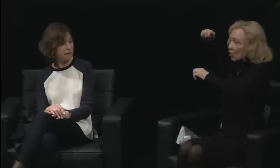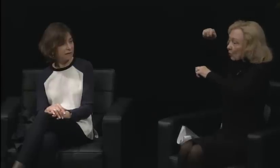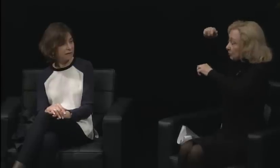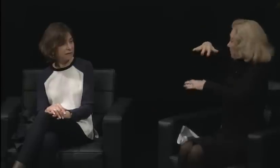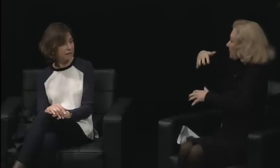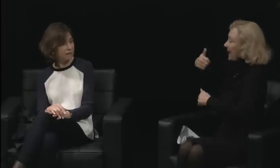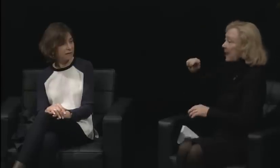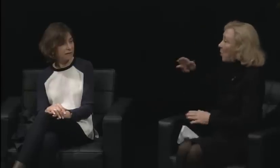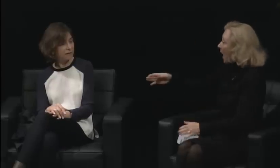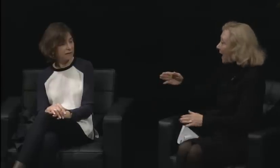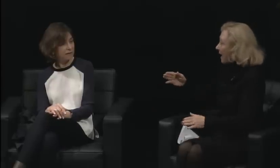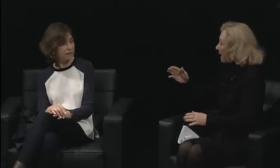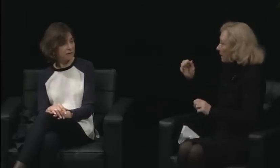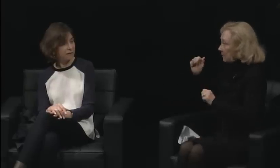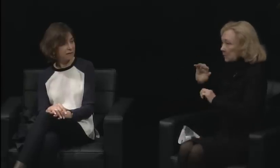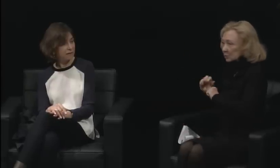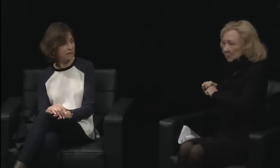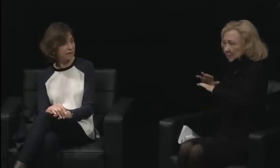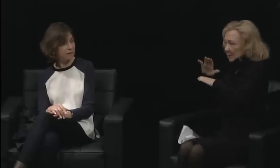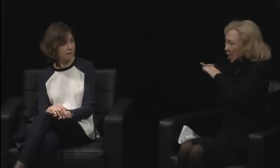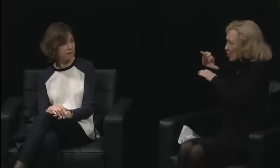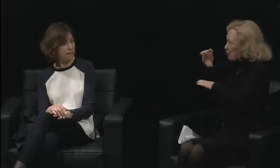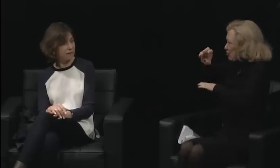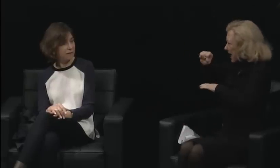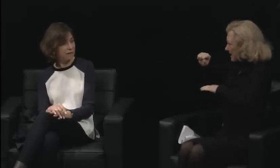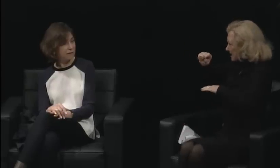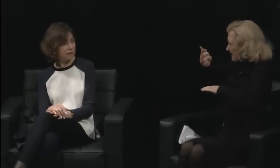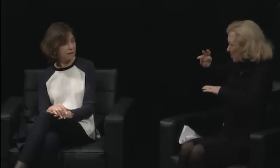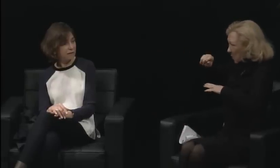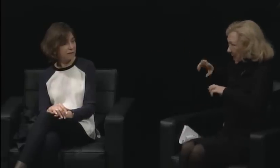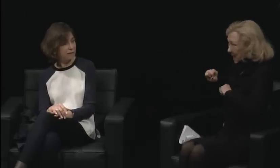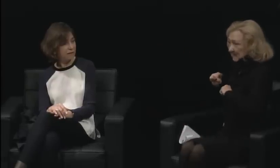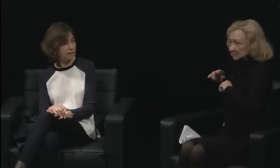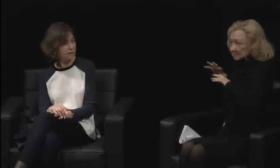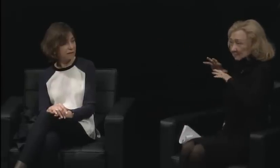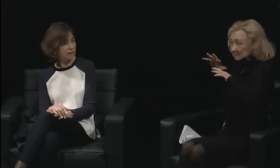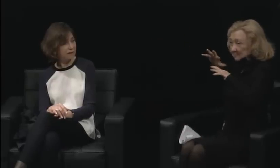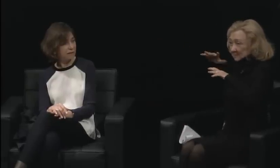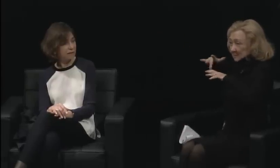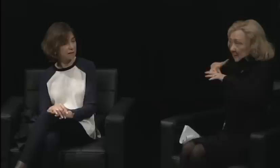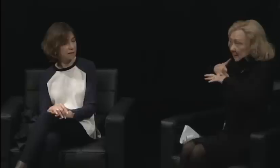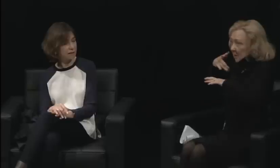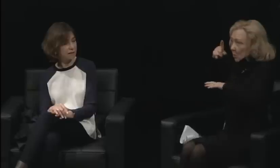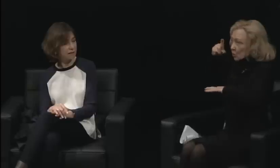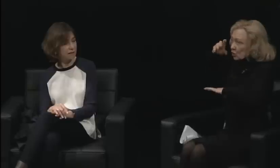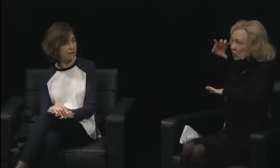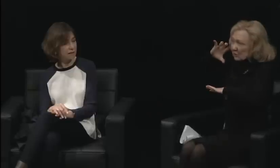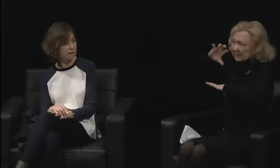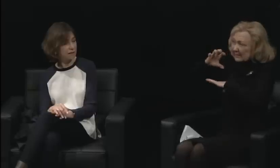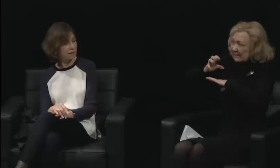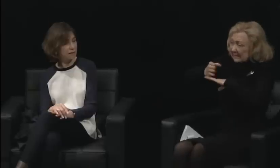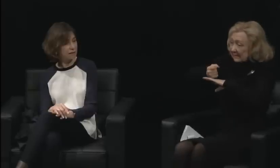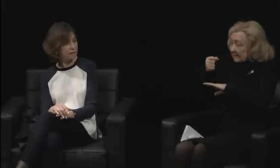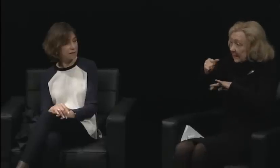of women's organizations now, but I still think they don't get to the root of the problem. They're still addressing superficial issues,